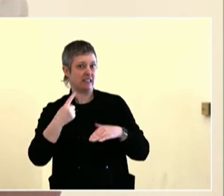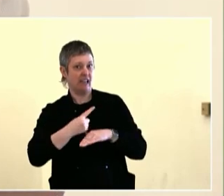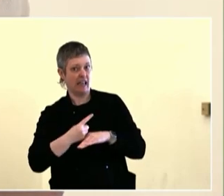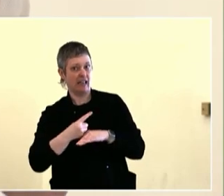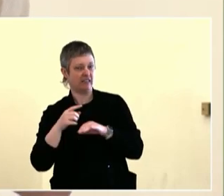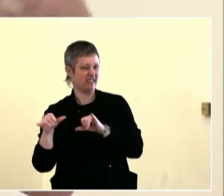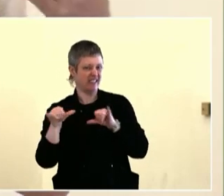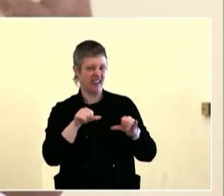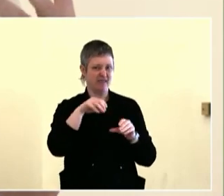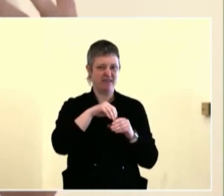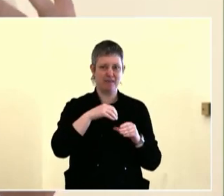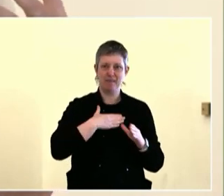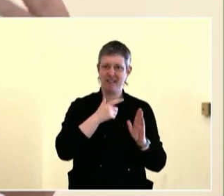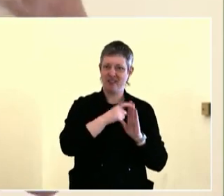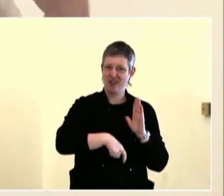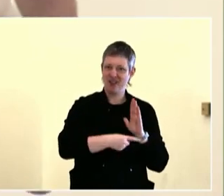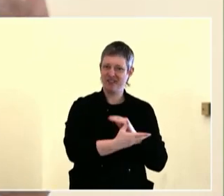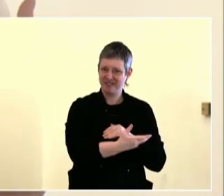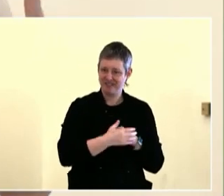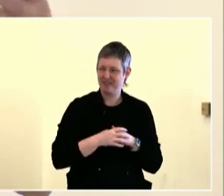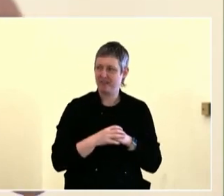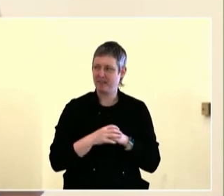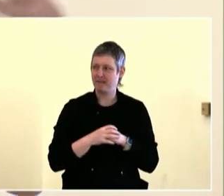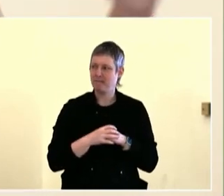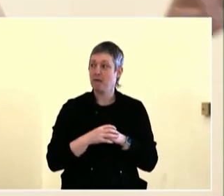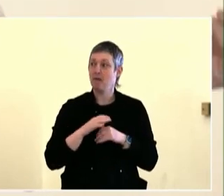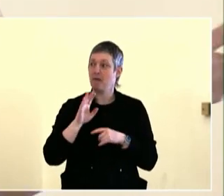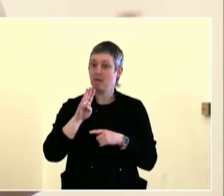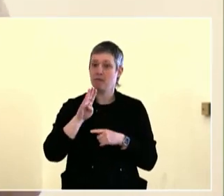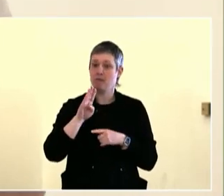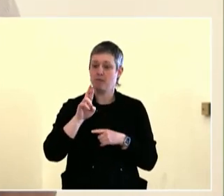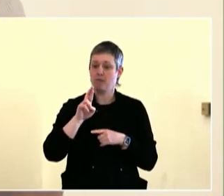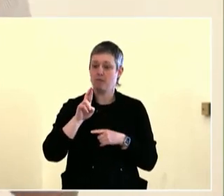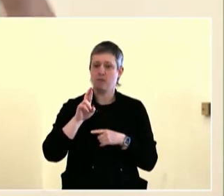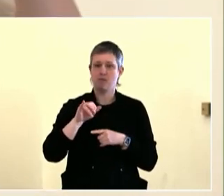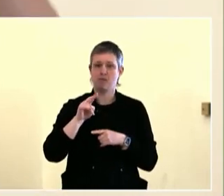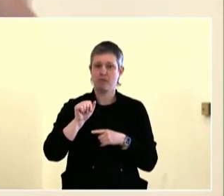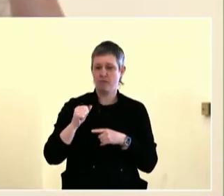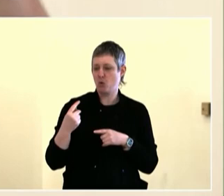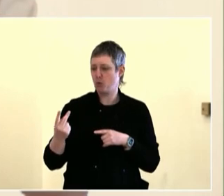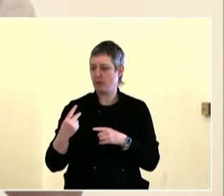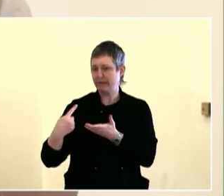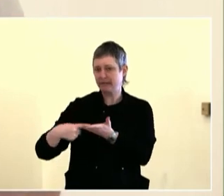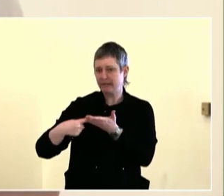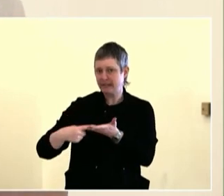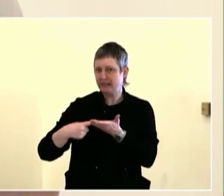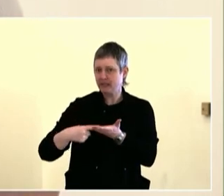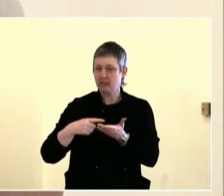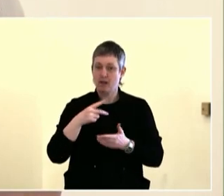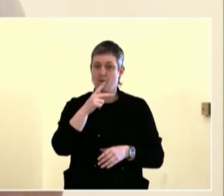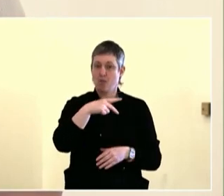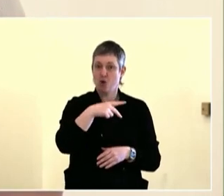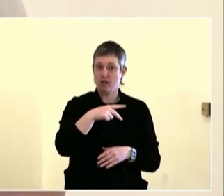but having more investment in community leaders that are leading this work.